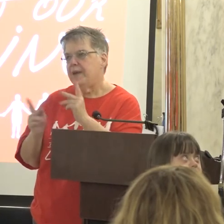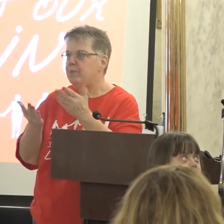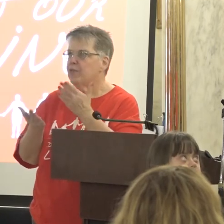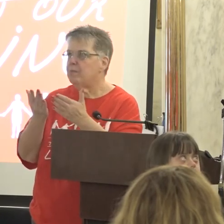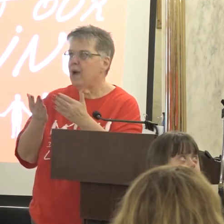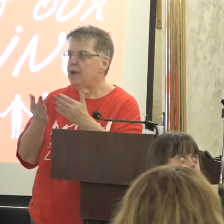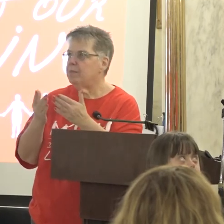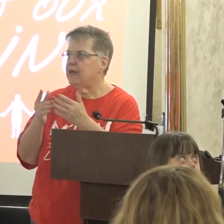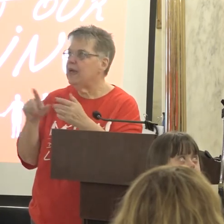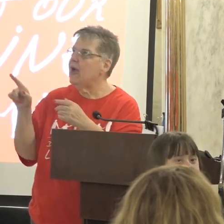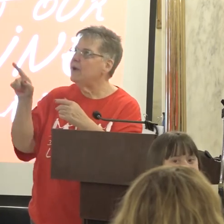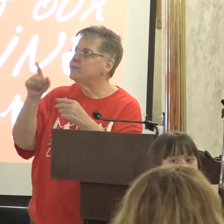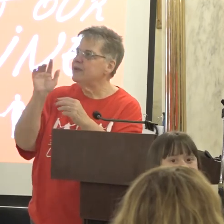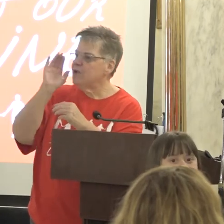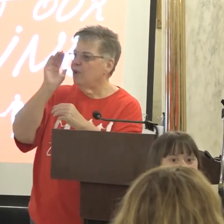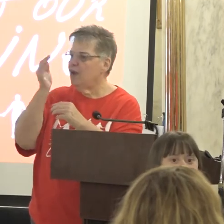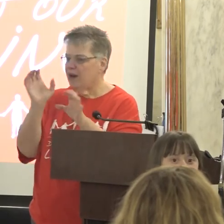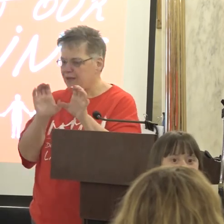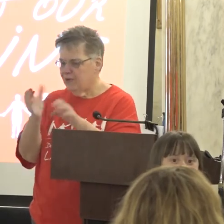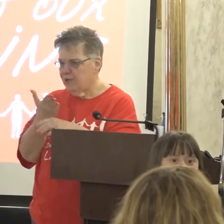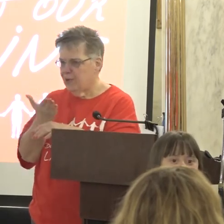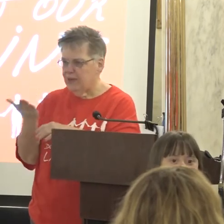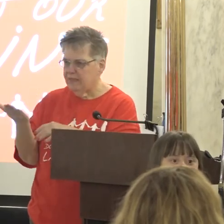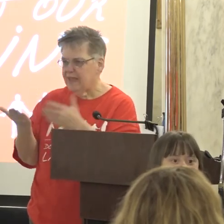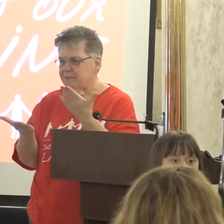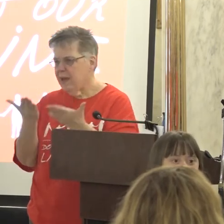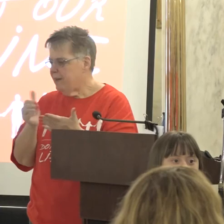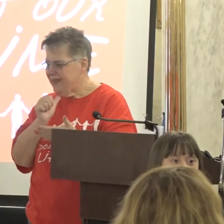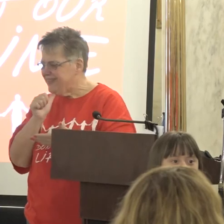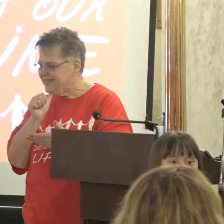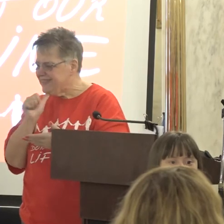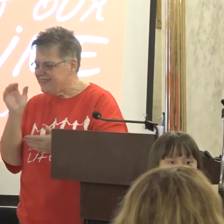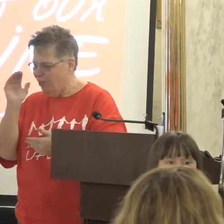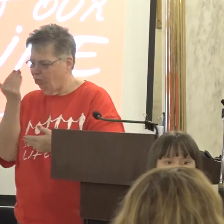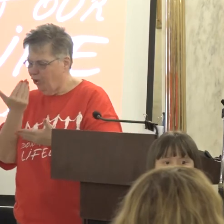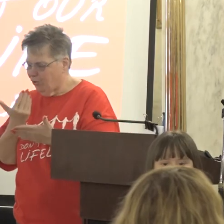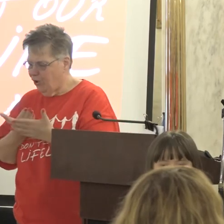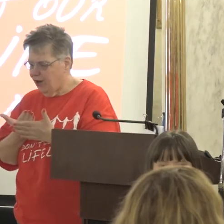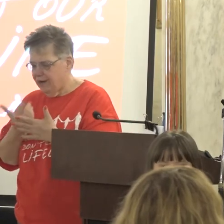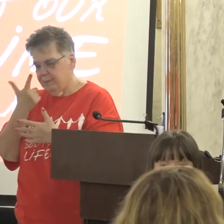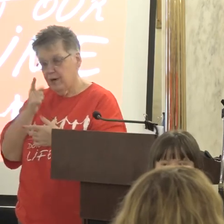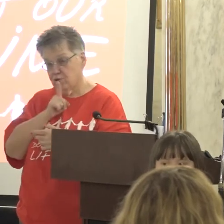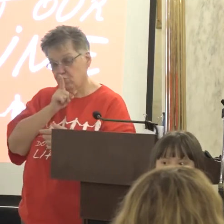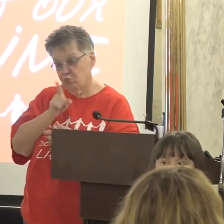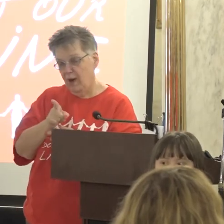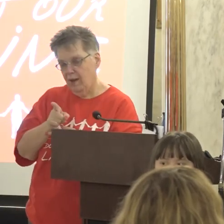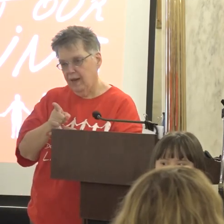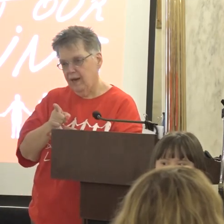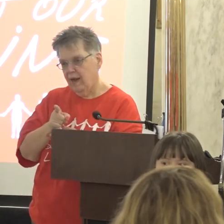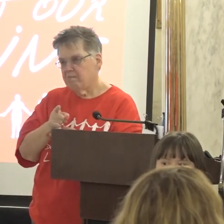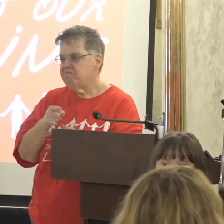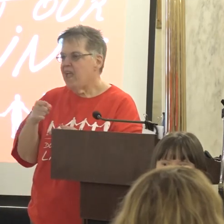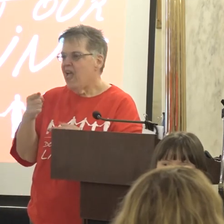It looks like they're doing things that maybe aren't good because really and truly they're trying too